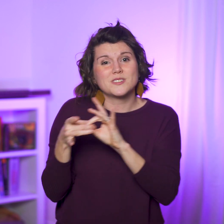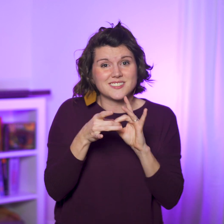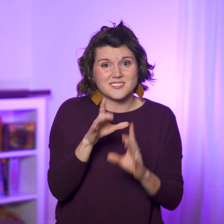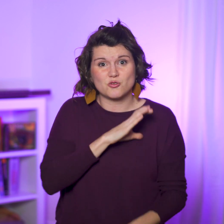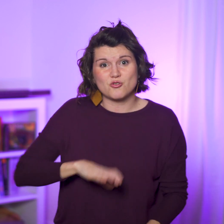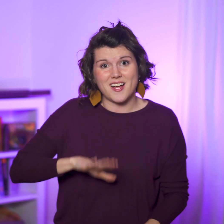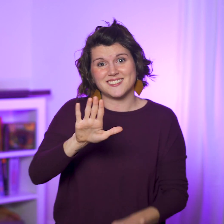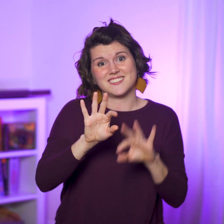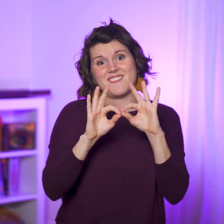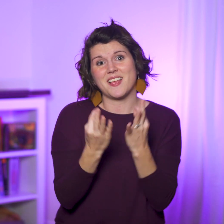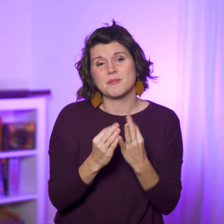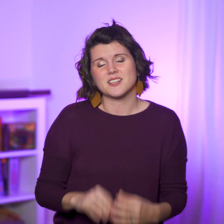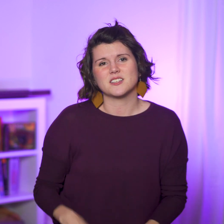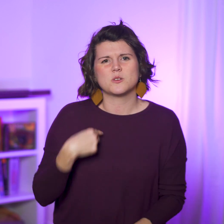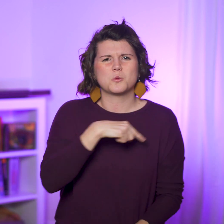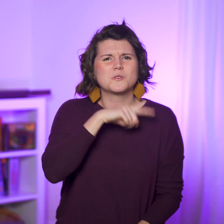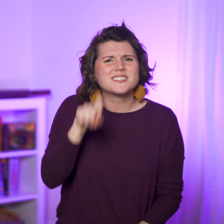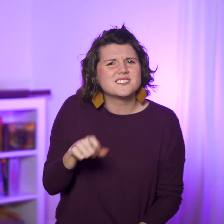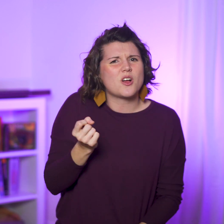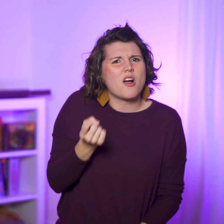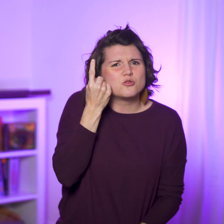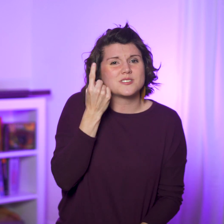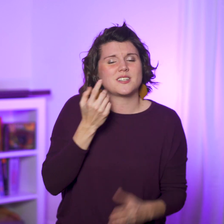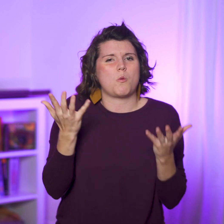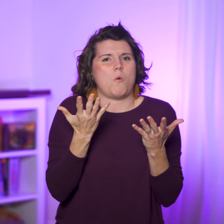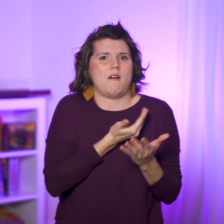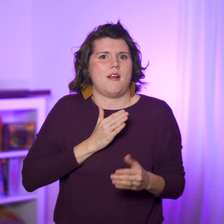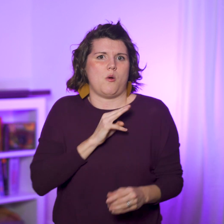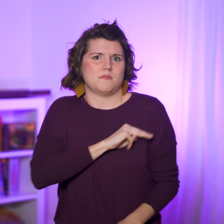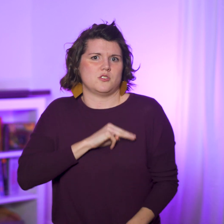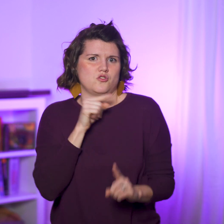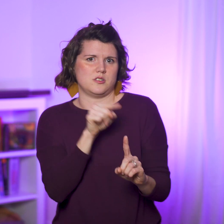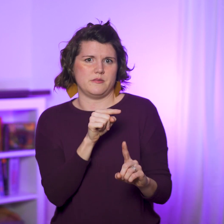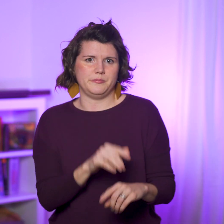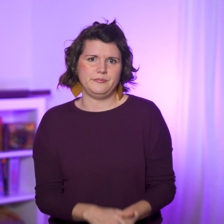in the family of Christ. Let’s figure out what those things are.”